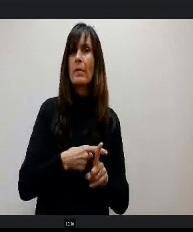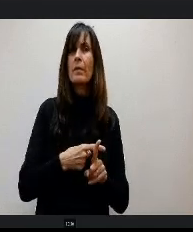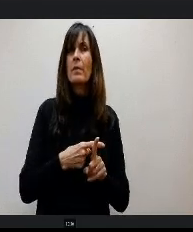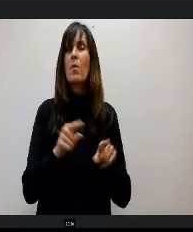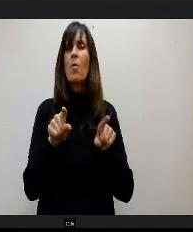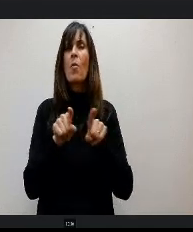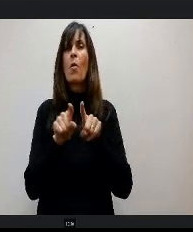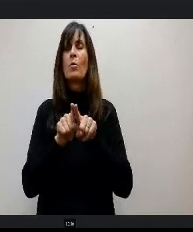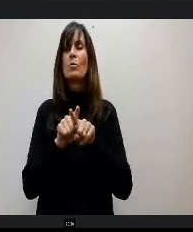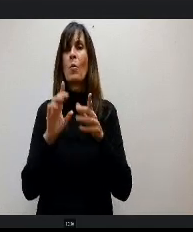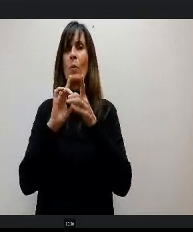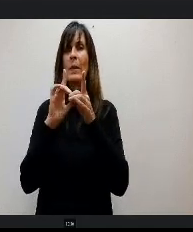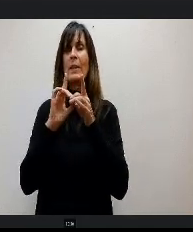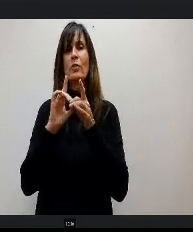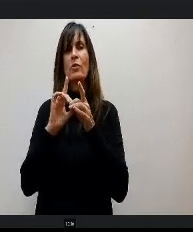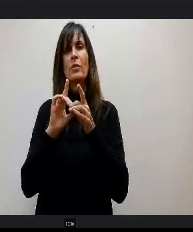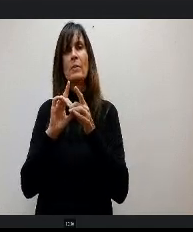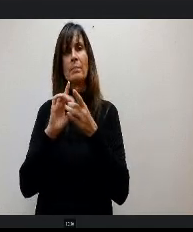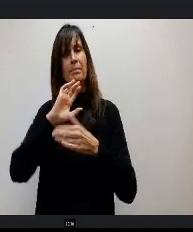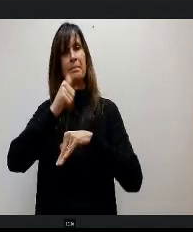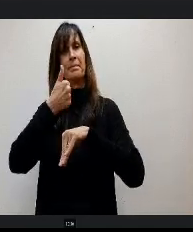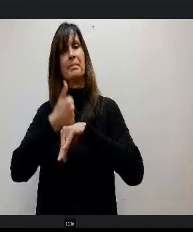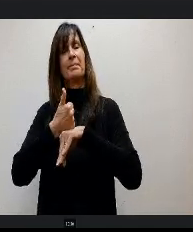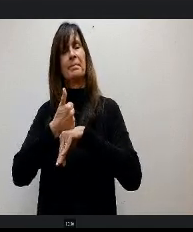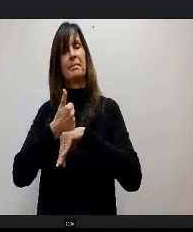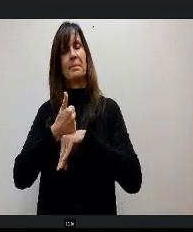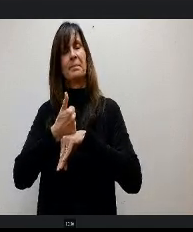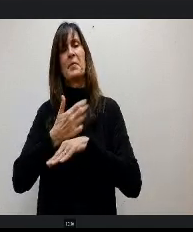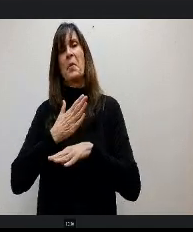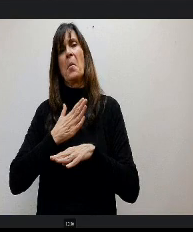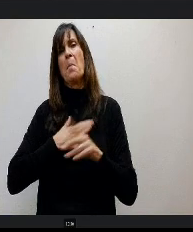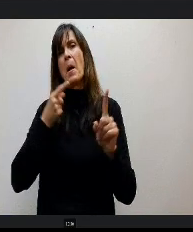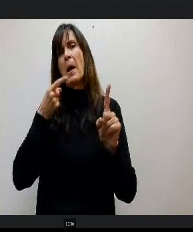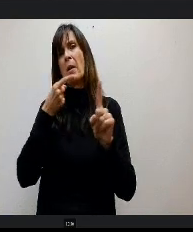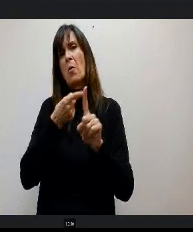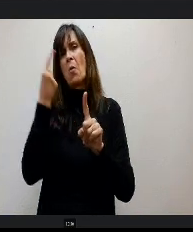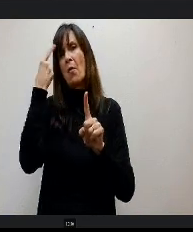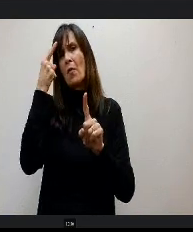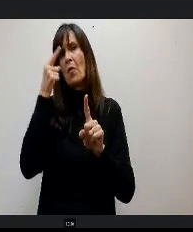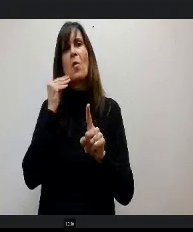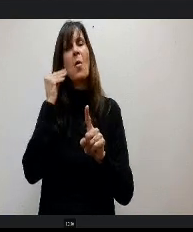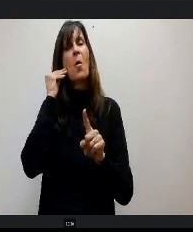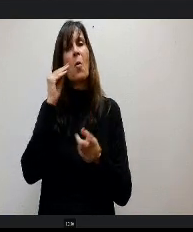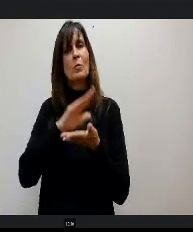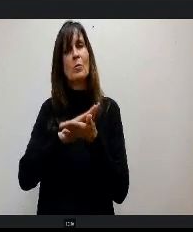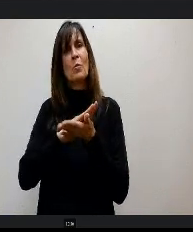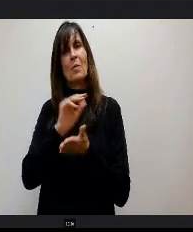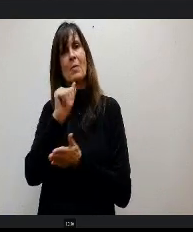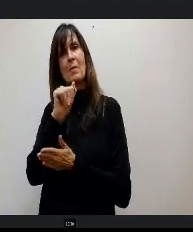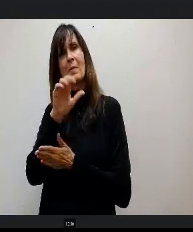building and so that's what I intend to bring to the home school academy is that